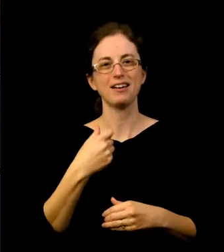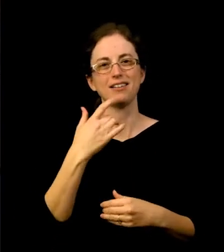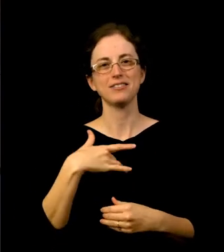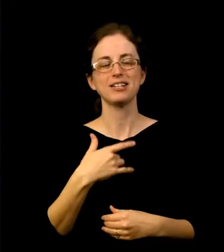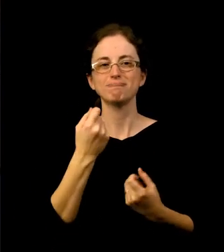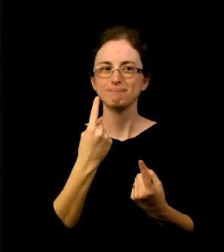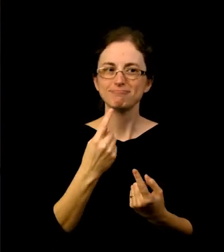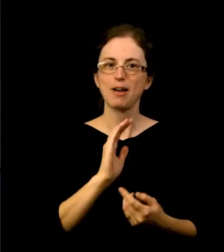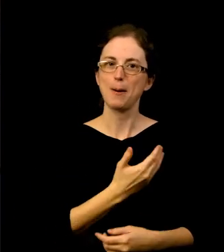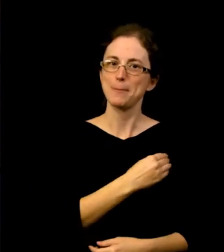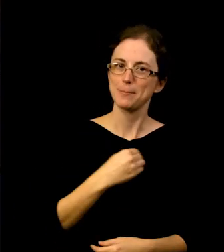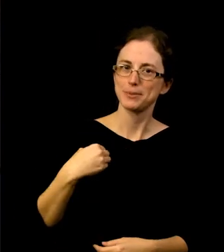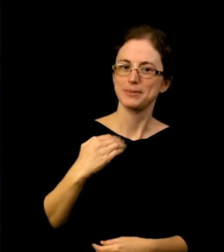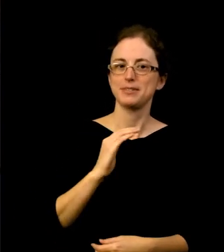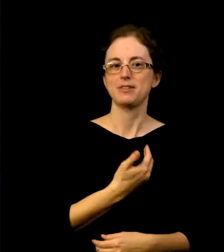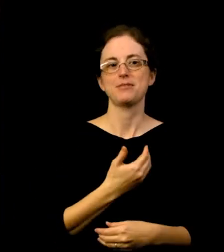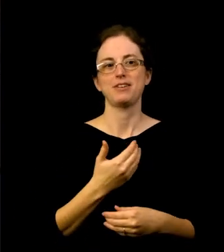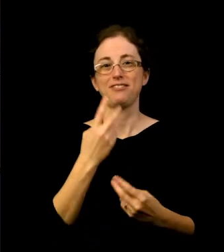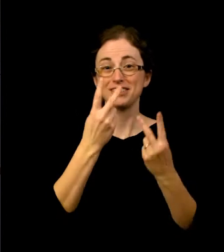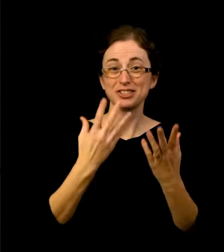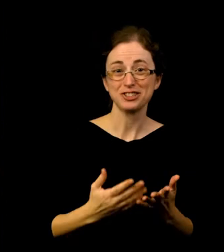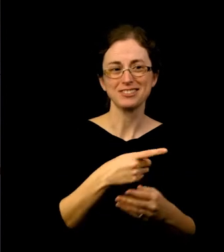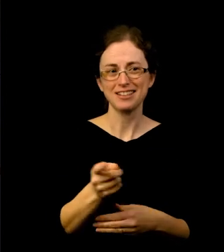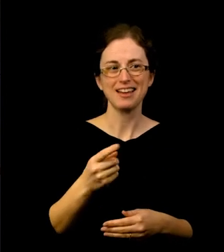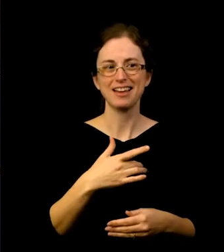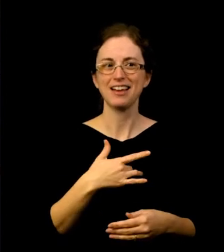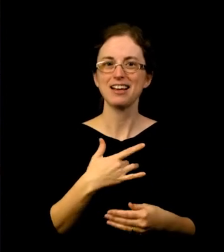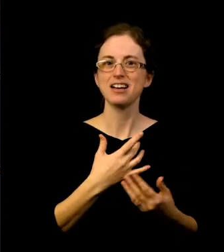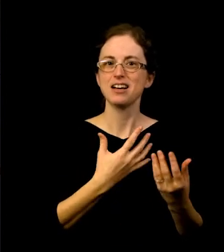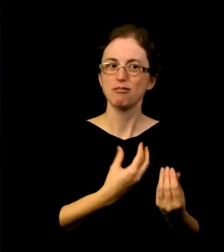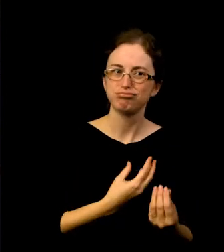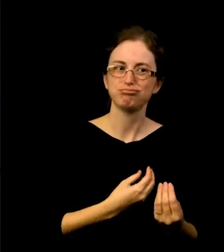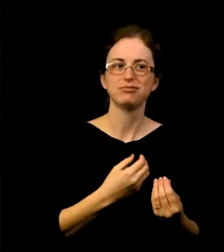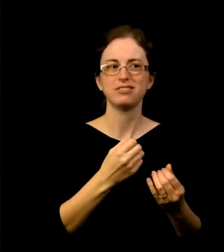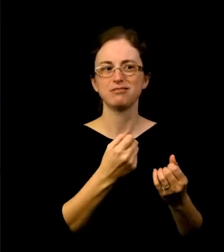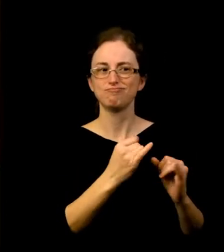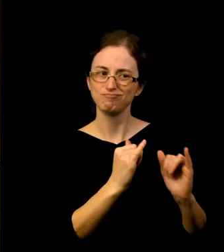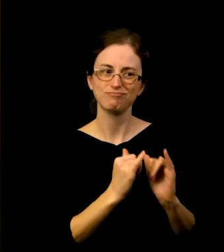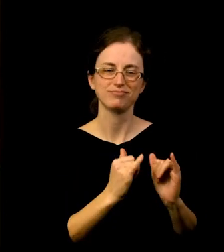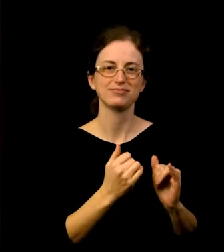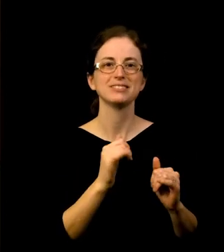They understand that things that are going to be different, things are changing. A highlight for me,